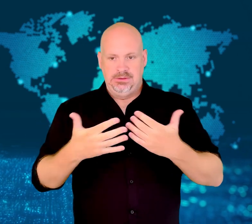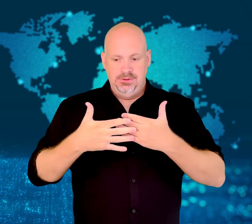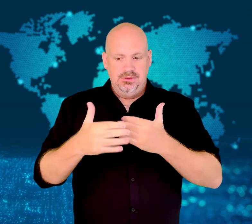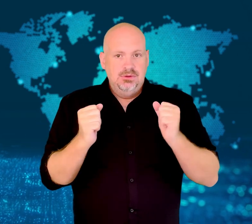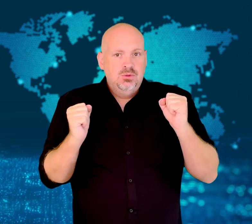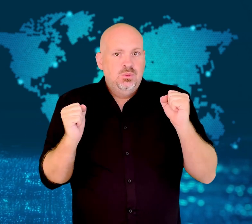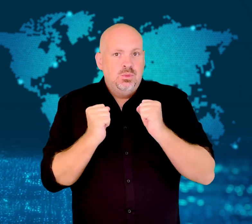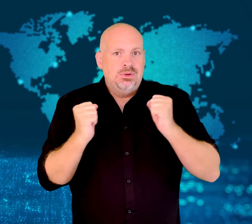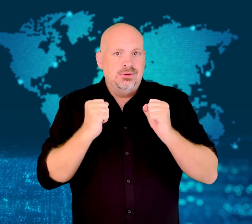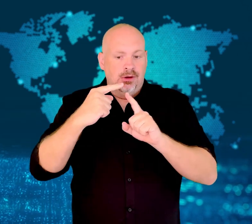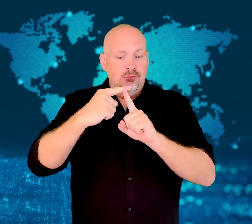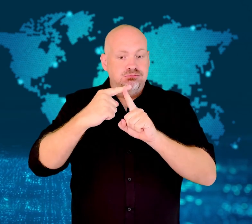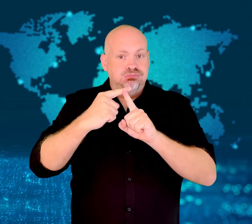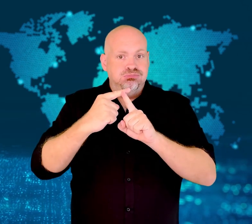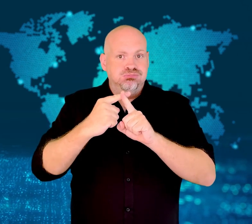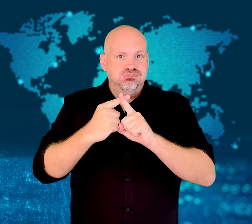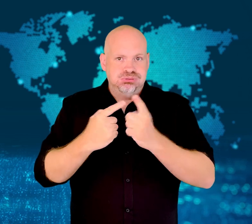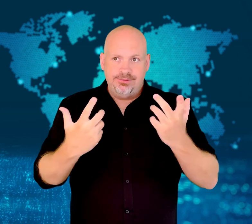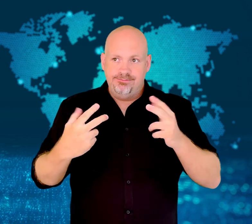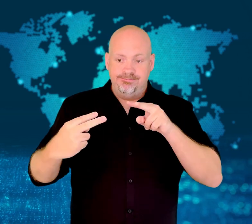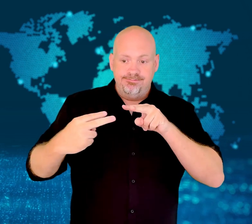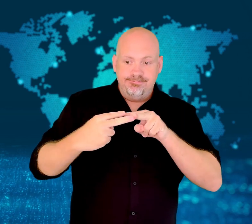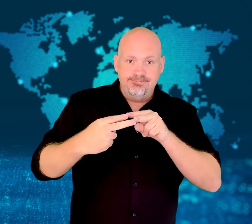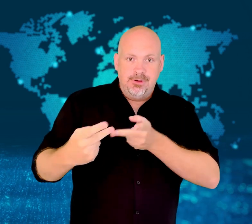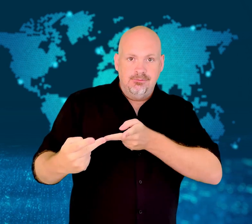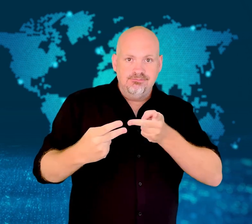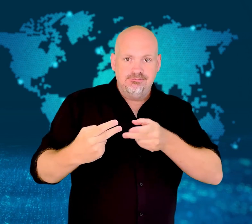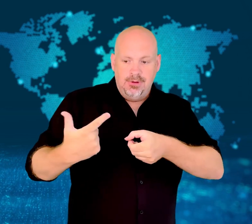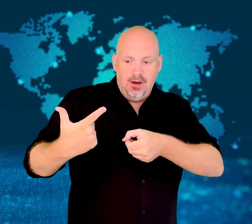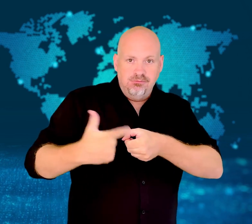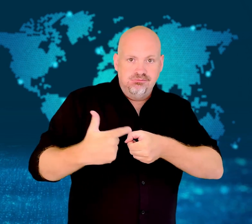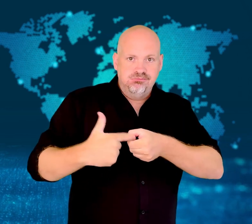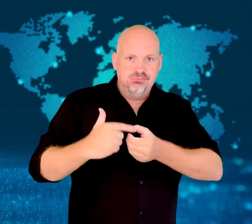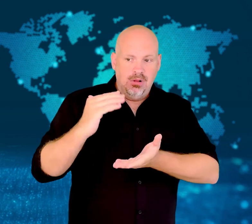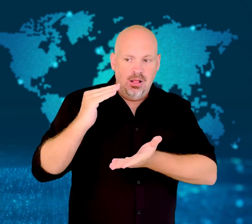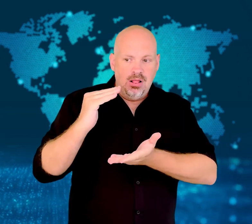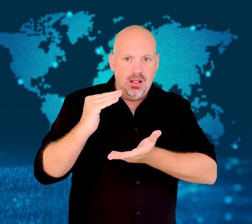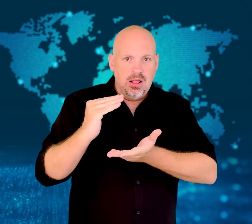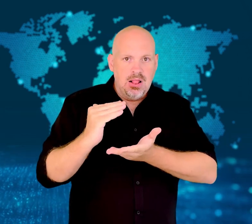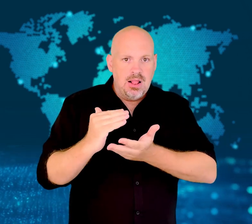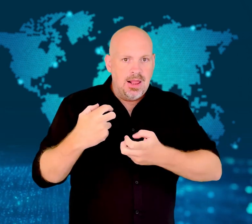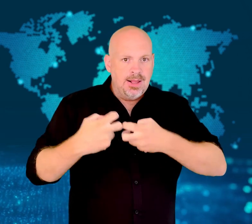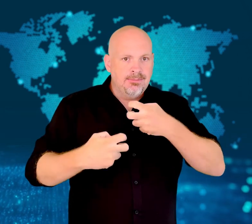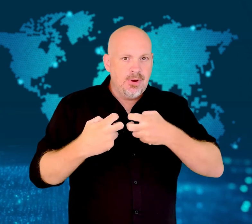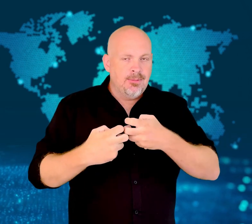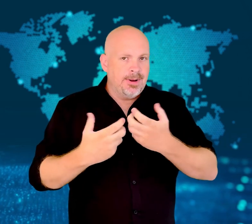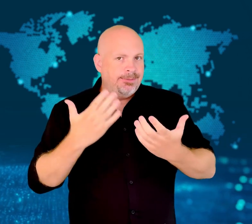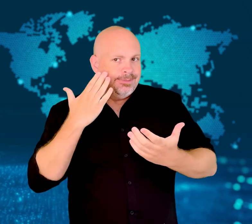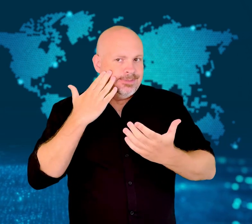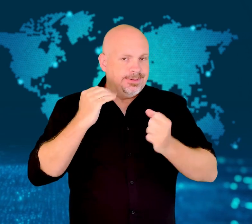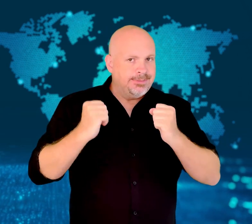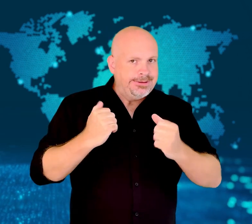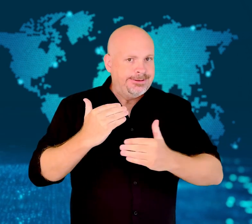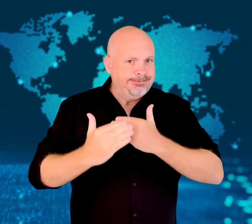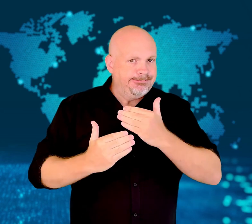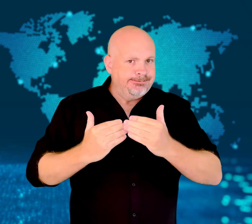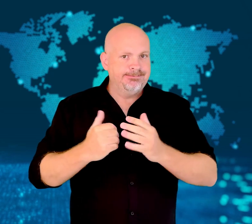Countries such as Germany are preparing for energy shortages this winter.